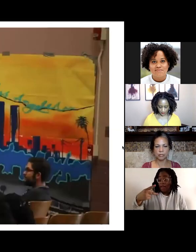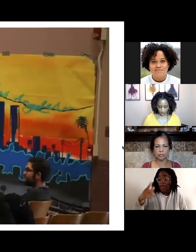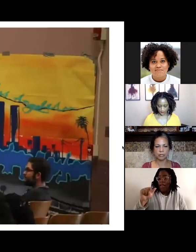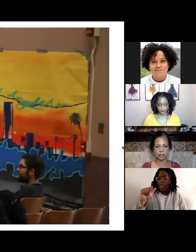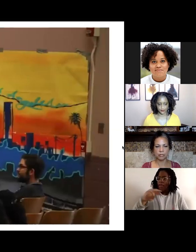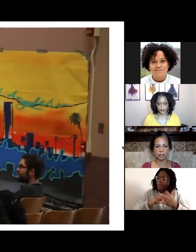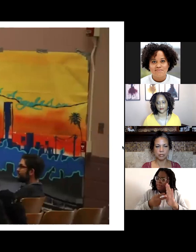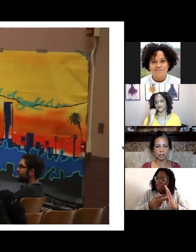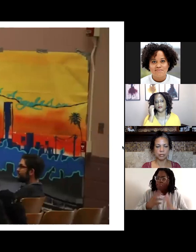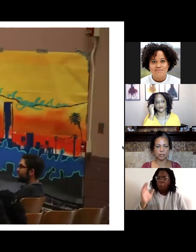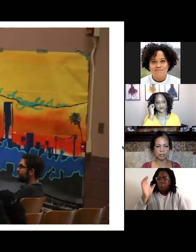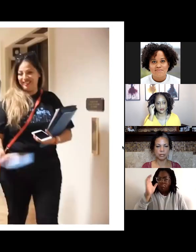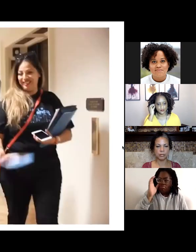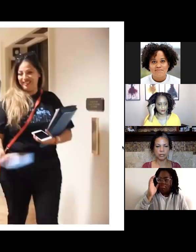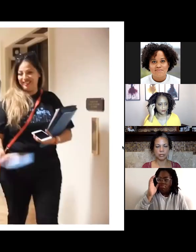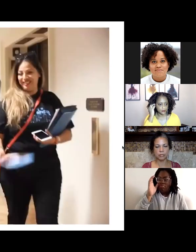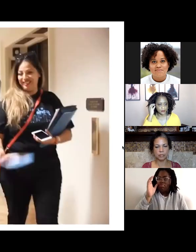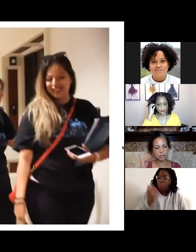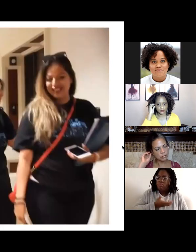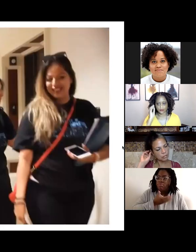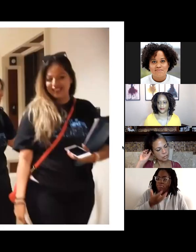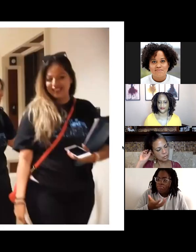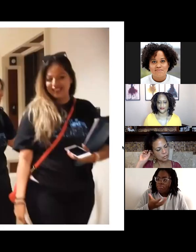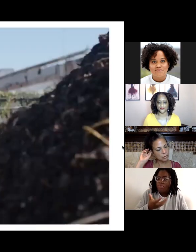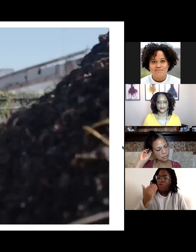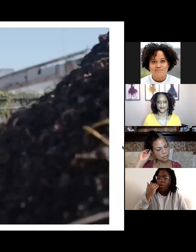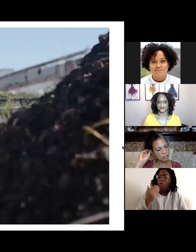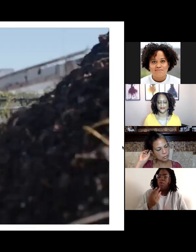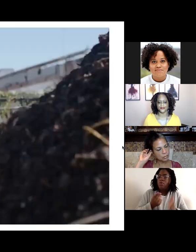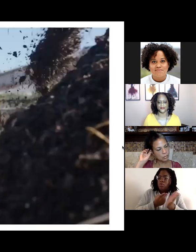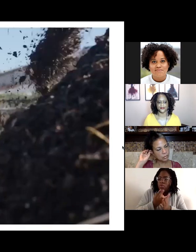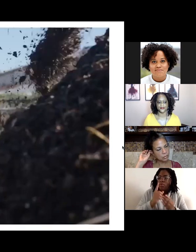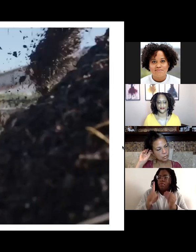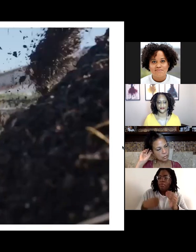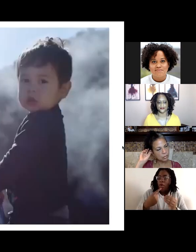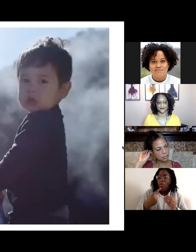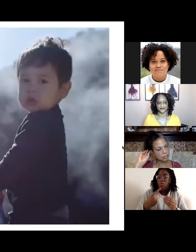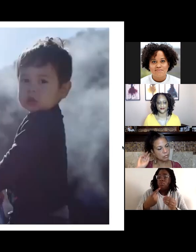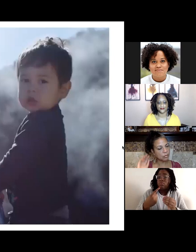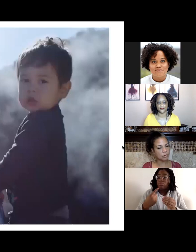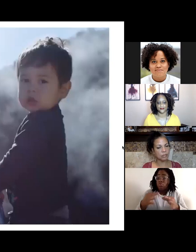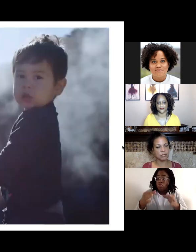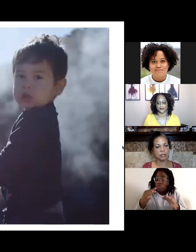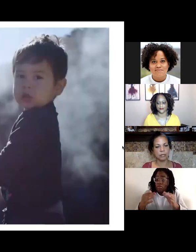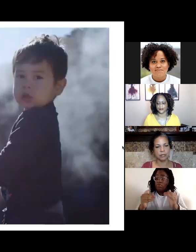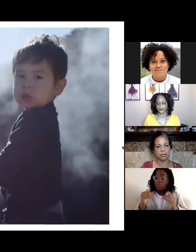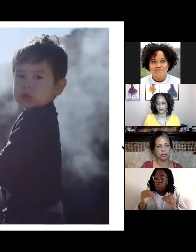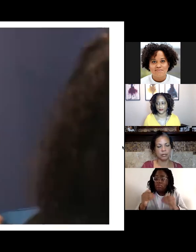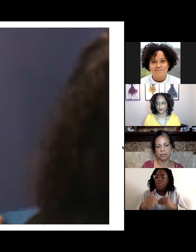and learn the truths of systemic injustice. It's about building an intersectional community,